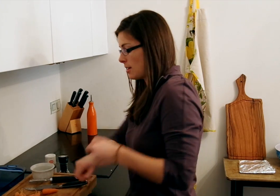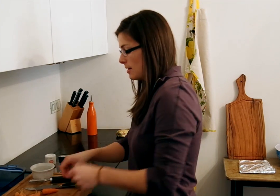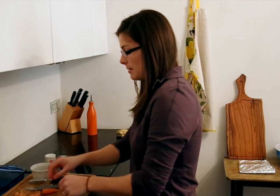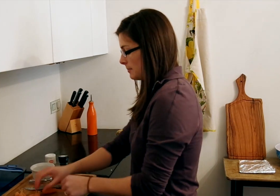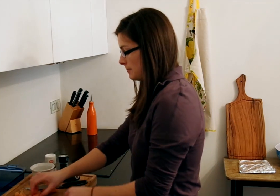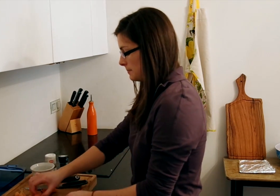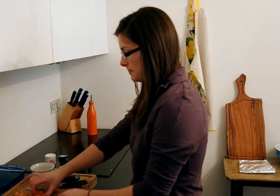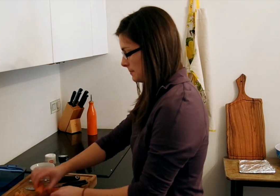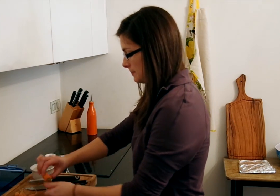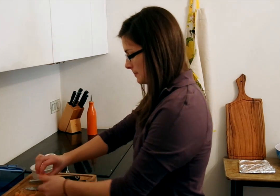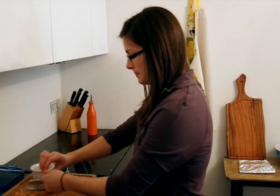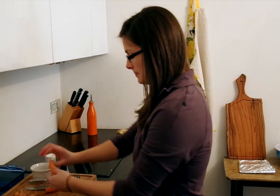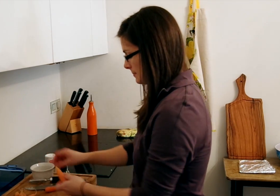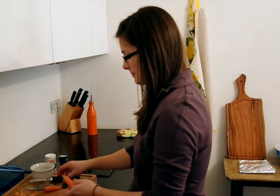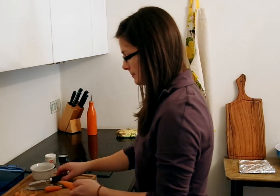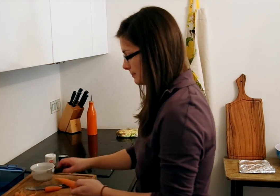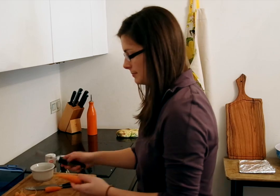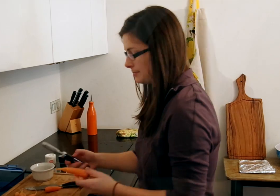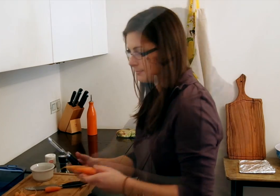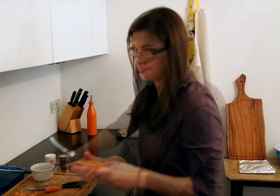Peel them.